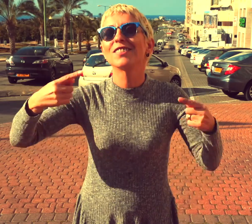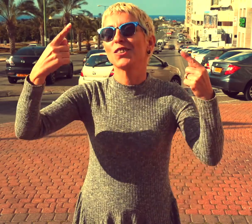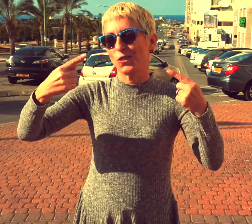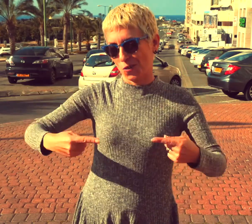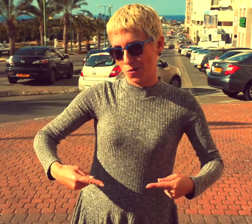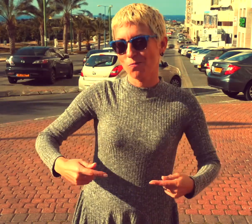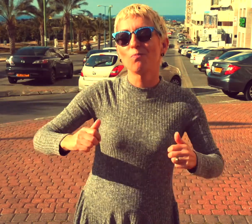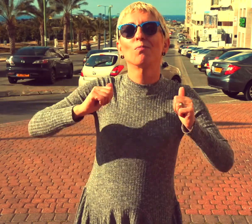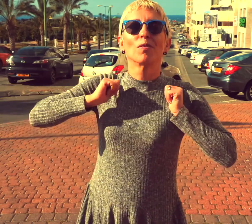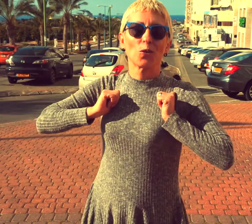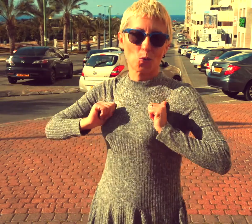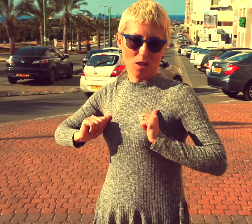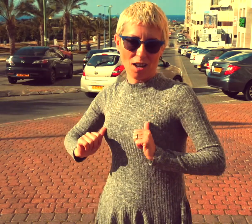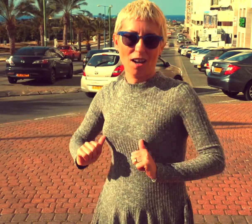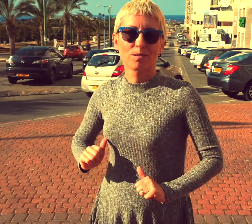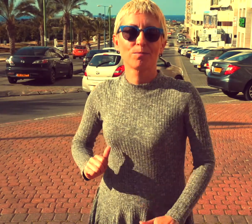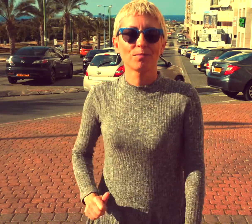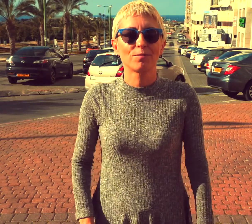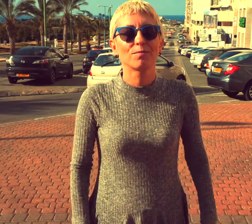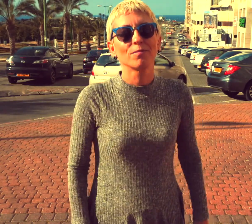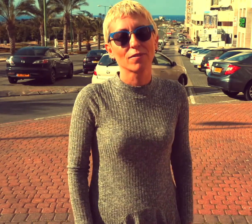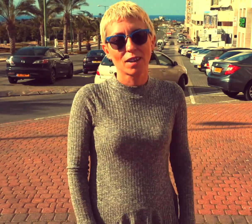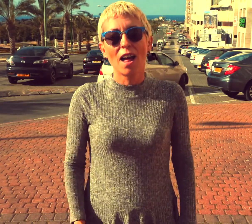Day of rest